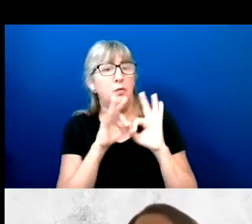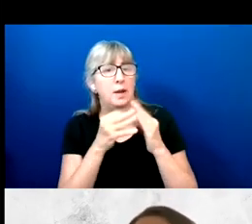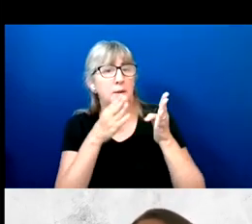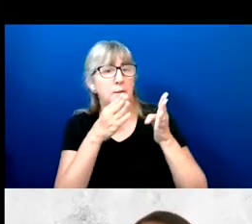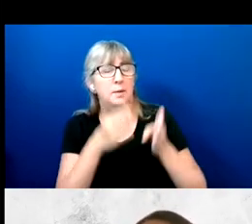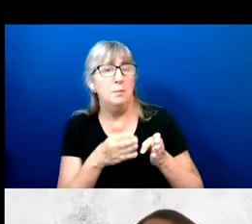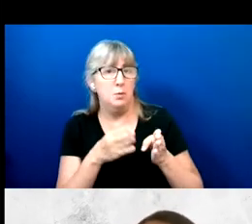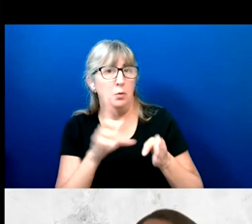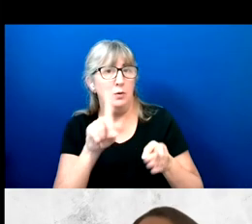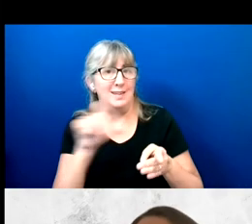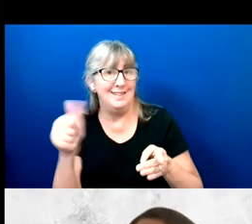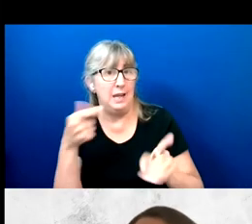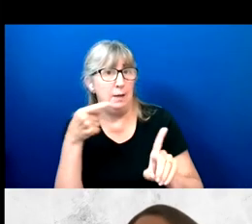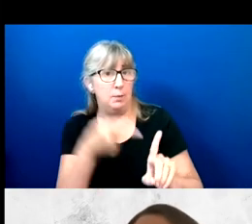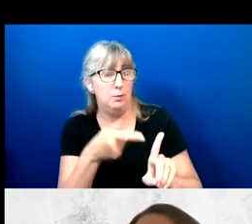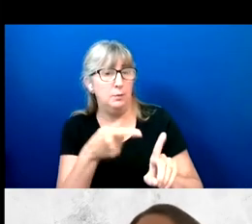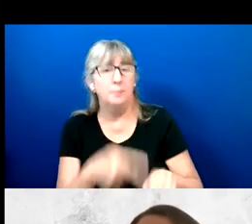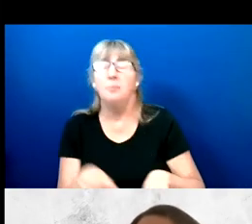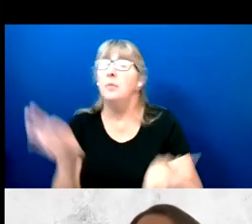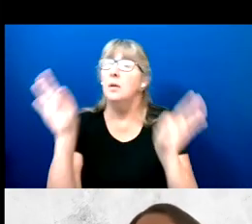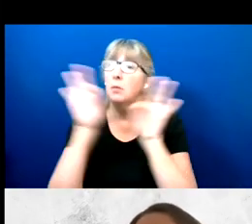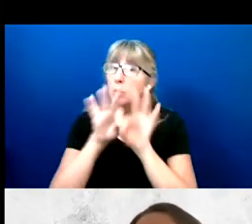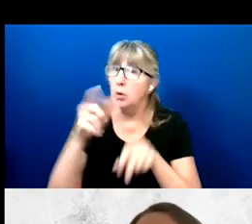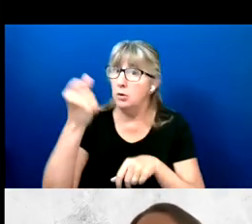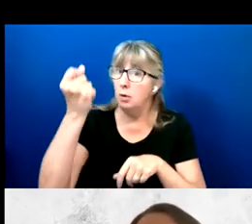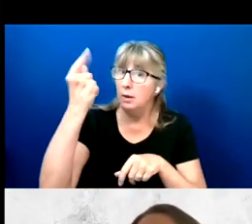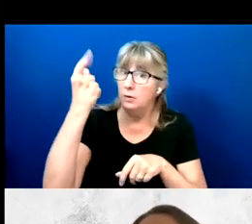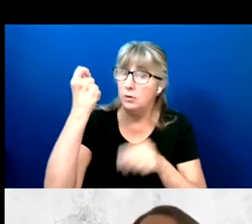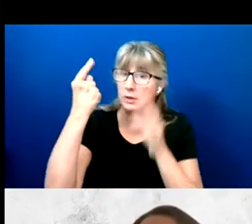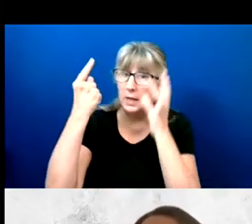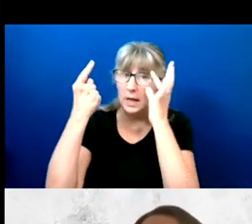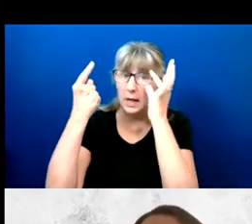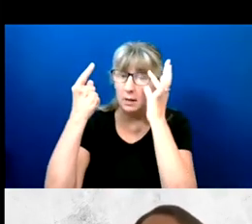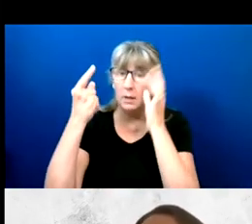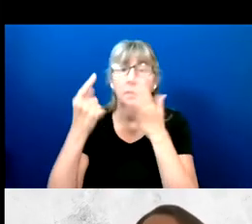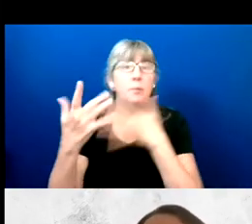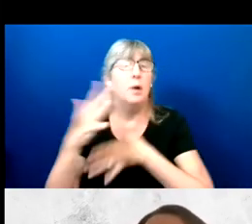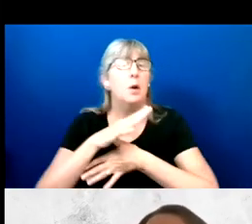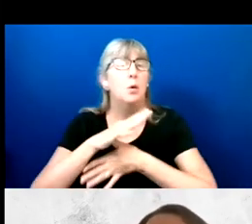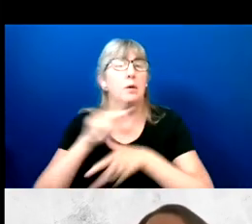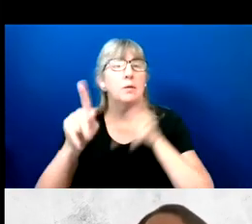Well, it's important to understand that the priorities of people with disabilities and